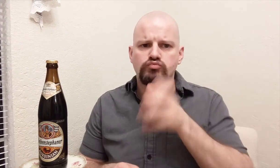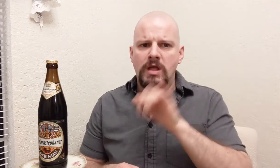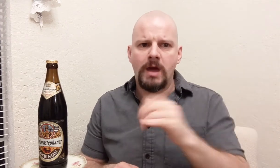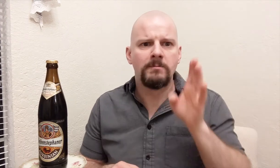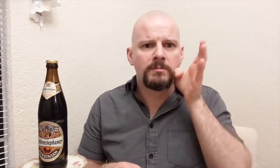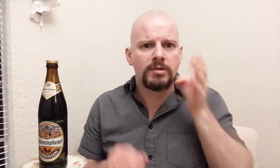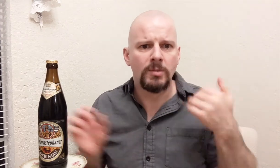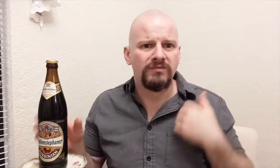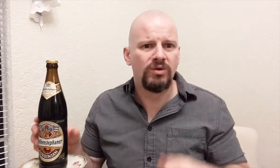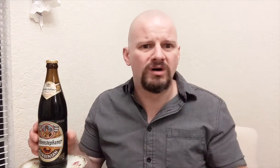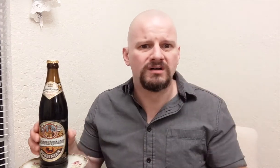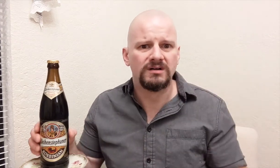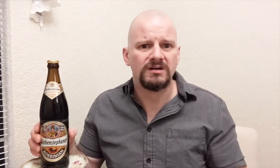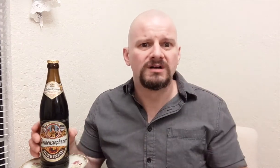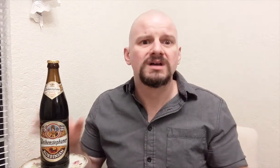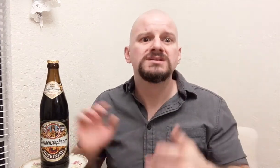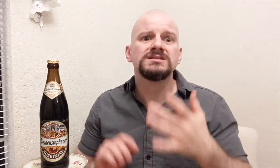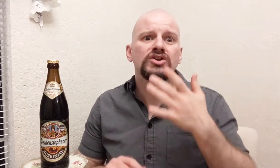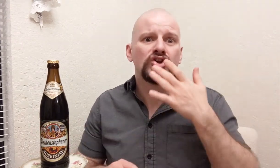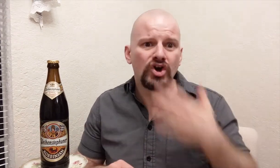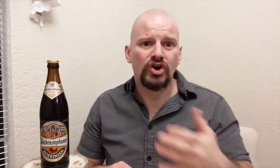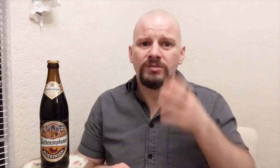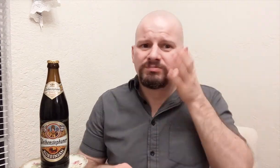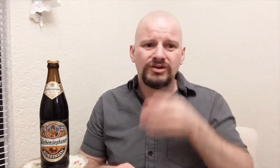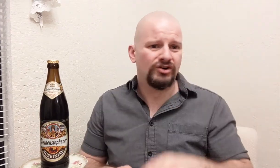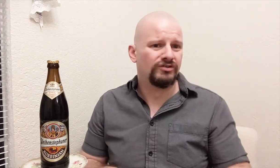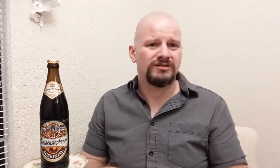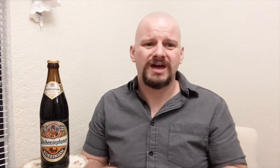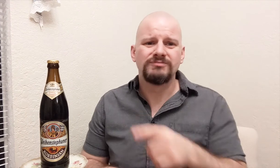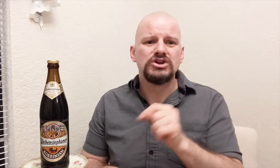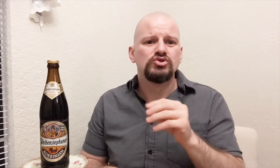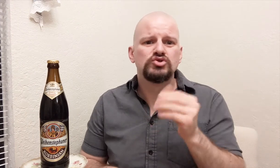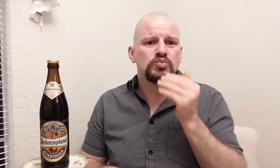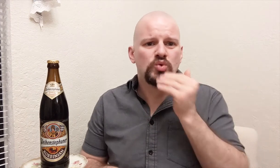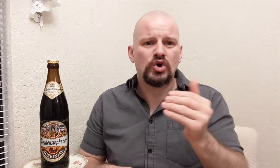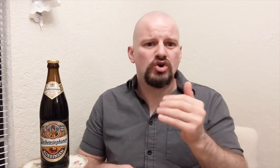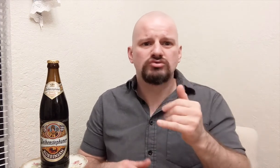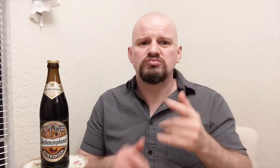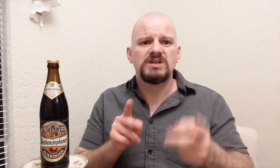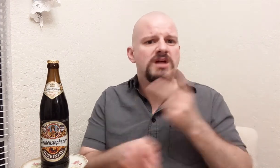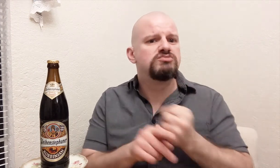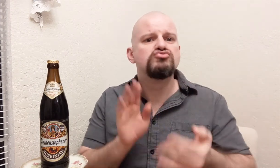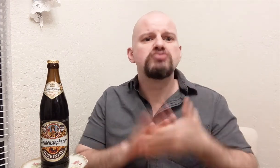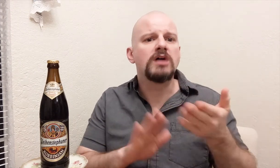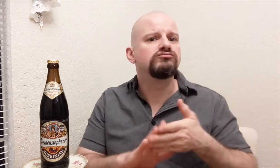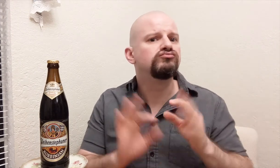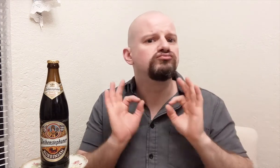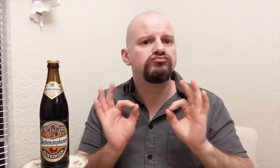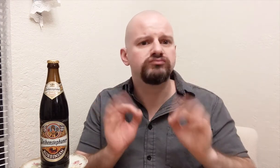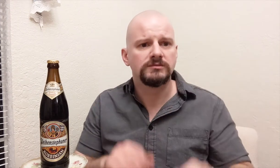I have had this beer before. It's a good beer. It's so good to keep the business running.